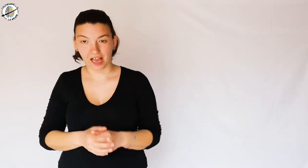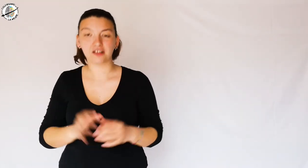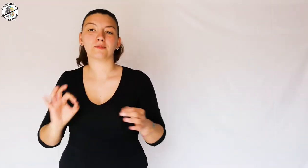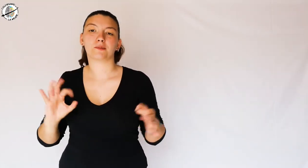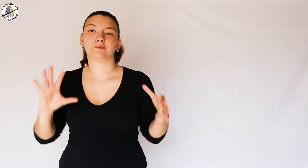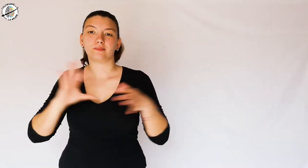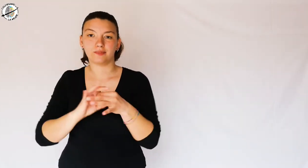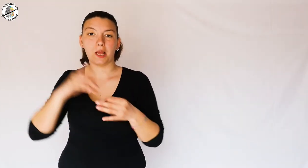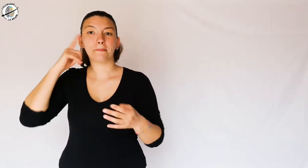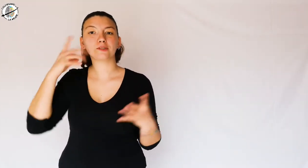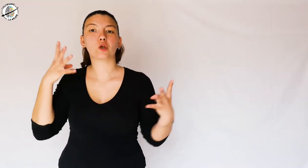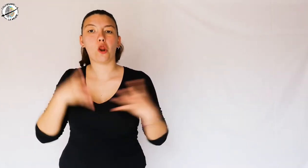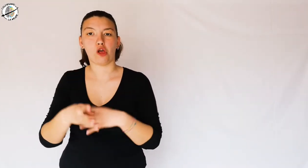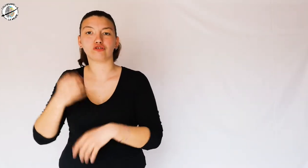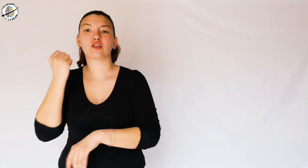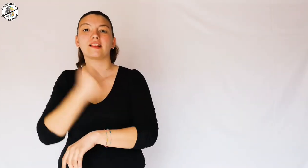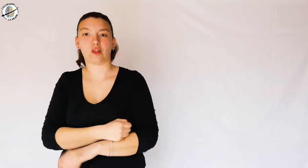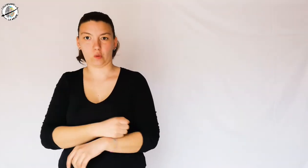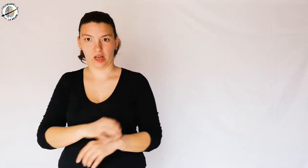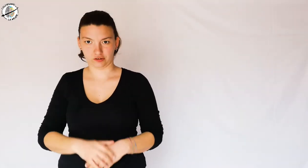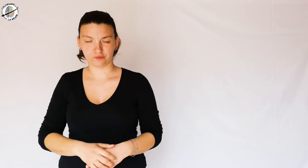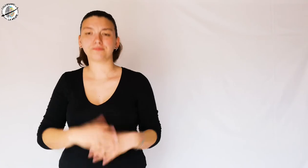inherent in the psychology of tattooing.